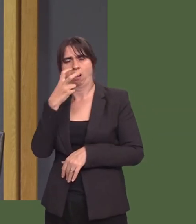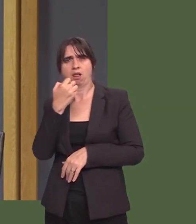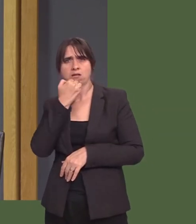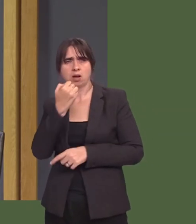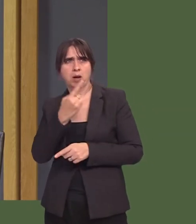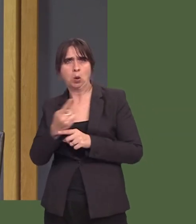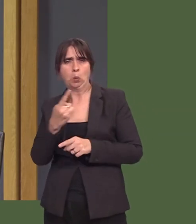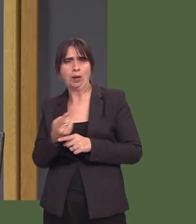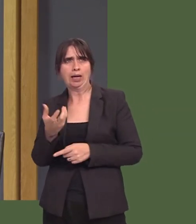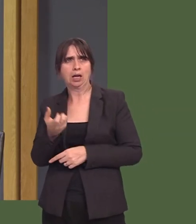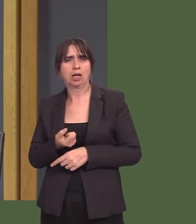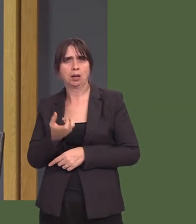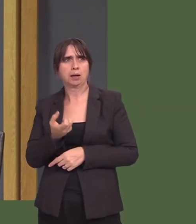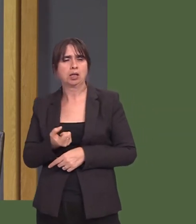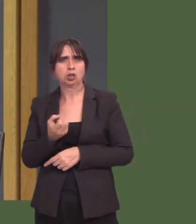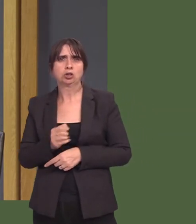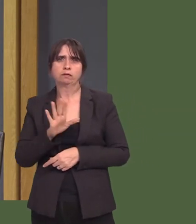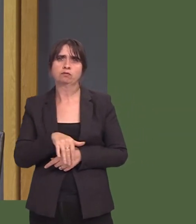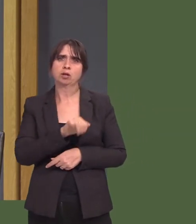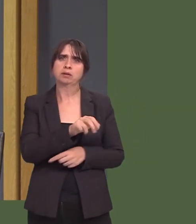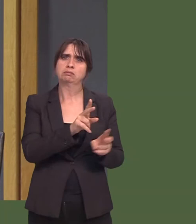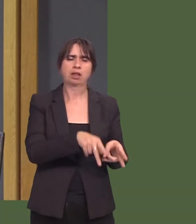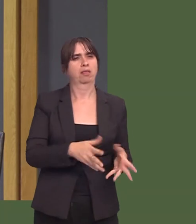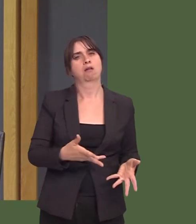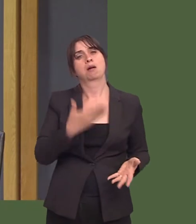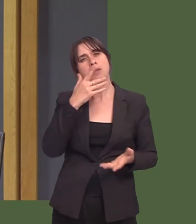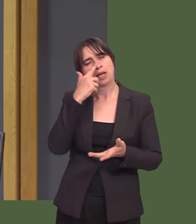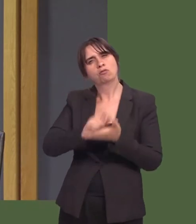Would you write to the UK Government again, highlighting the way that reform of the scheme